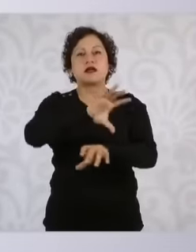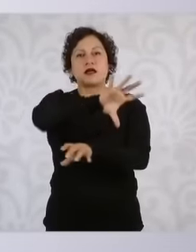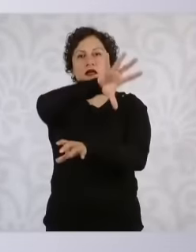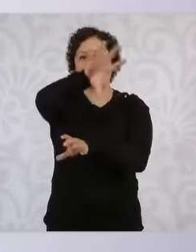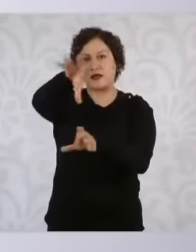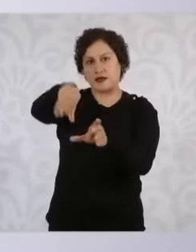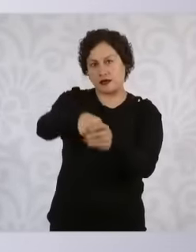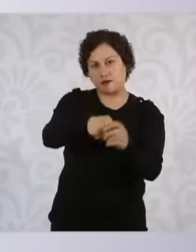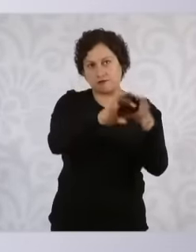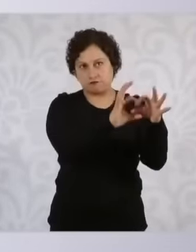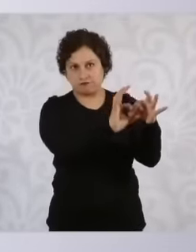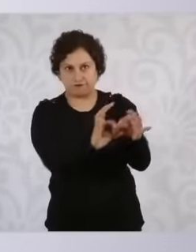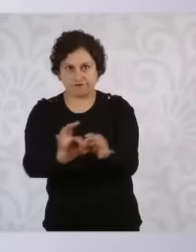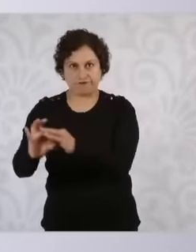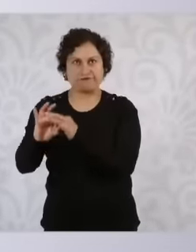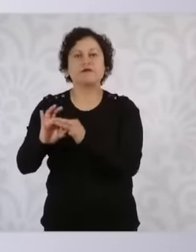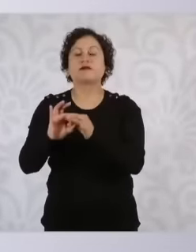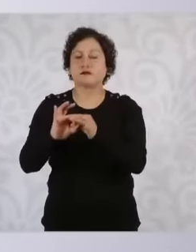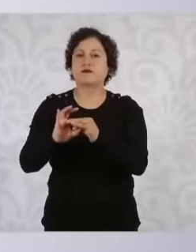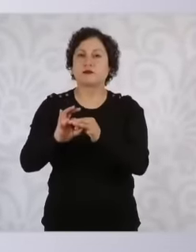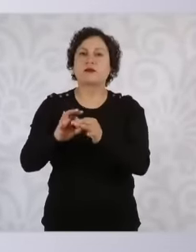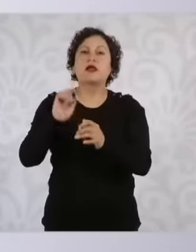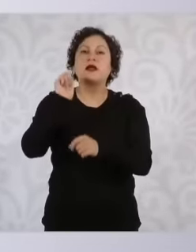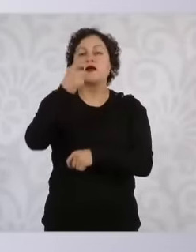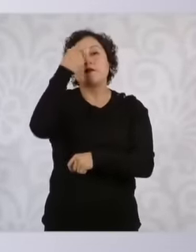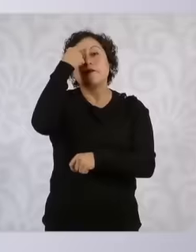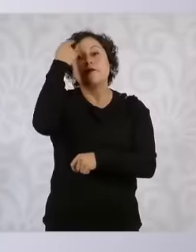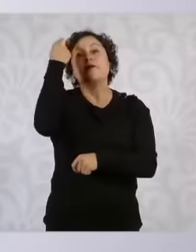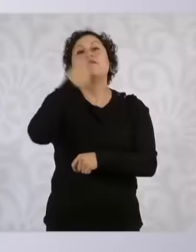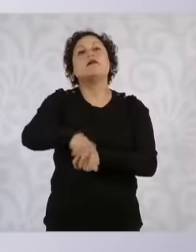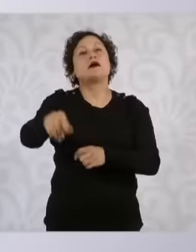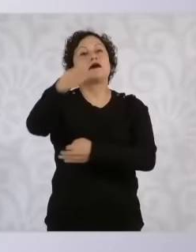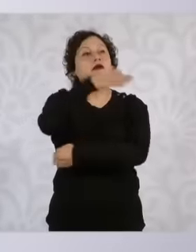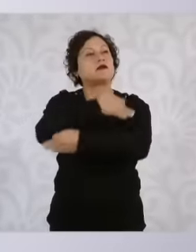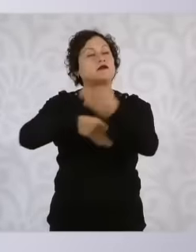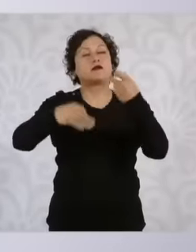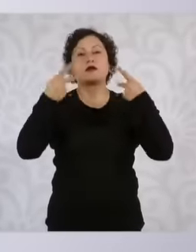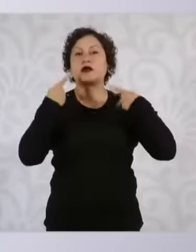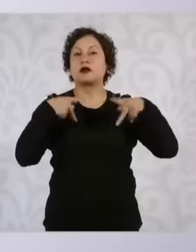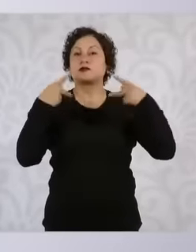that is, that people can be treated in any health center or